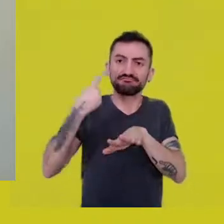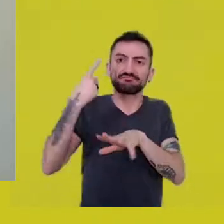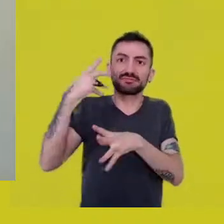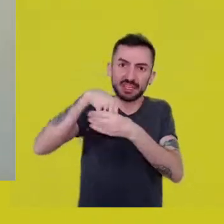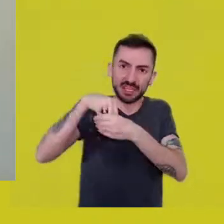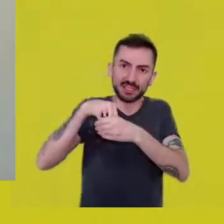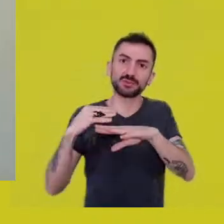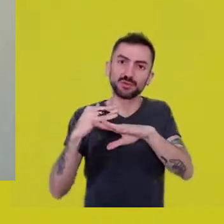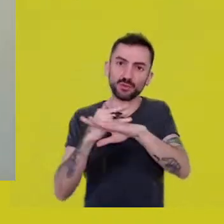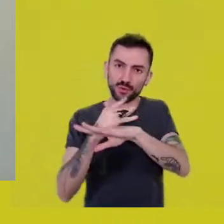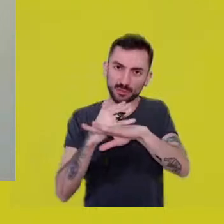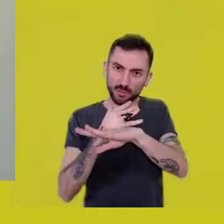of formation of the individual.